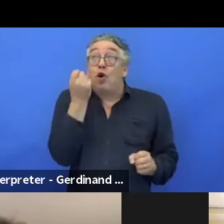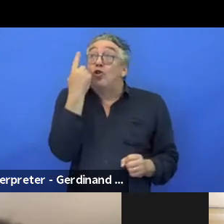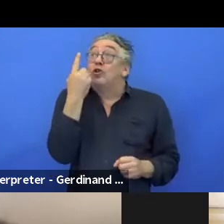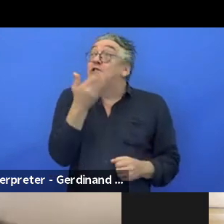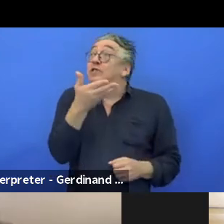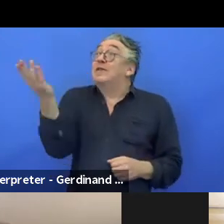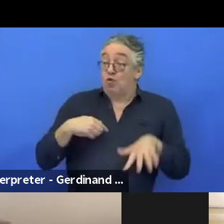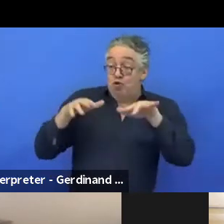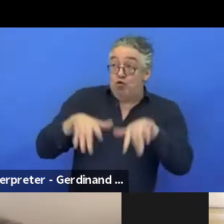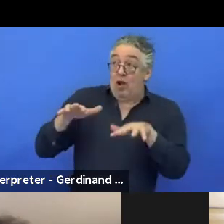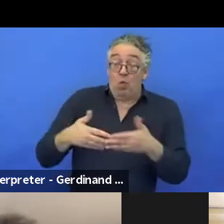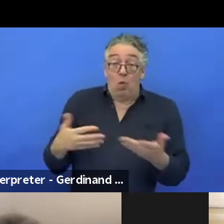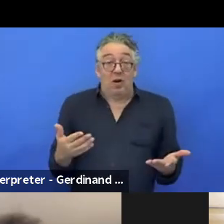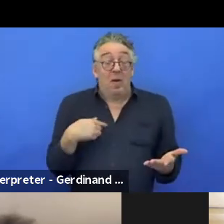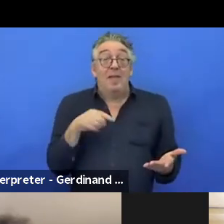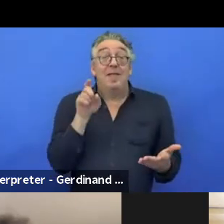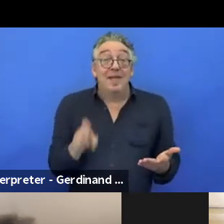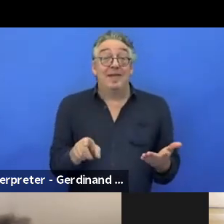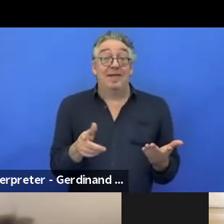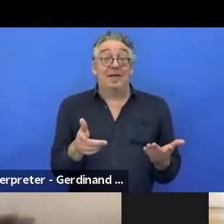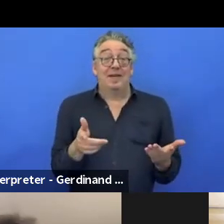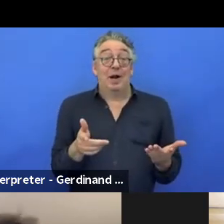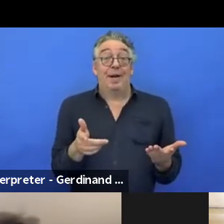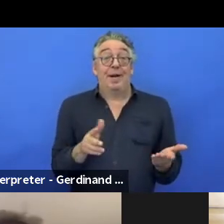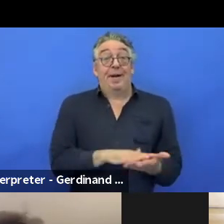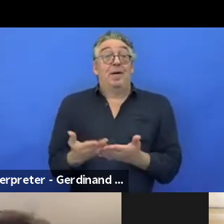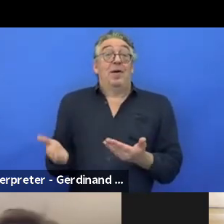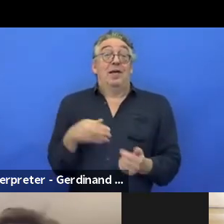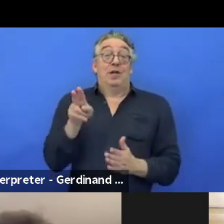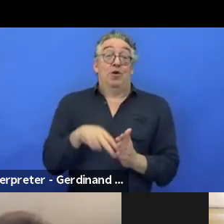But to me, I would do it as a service.